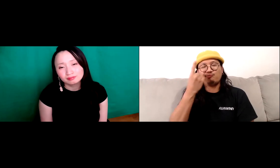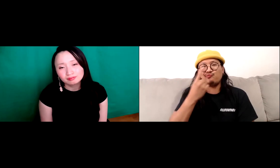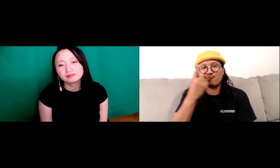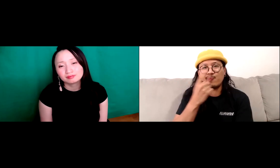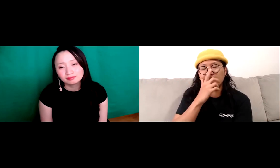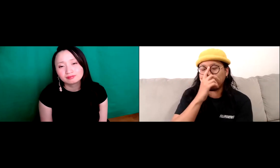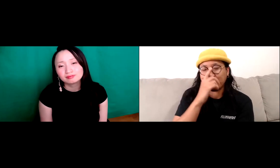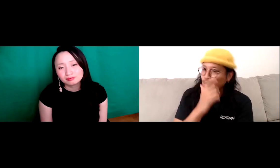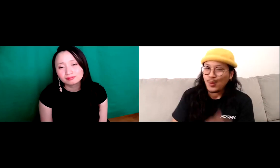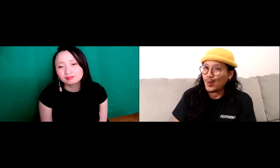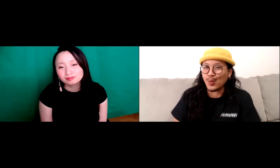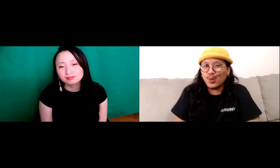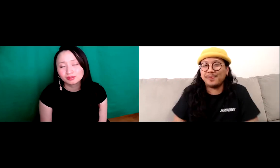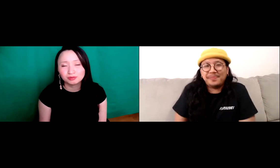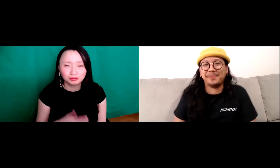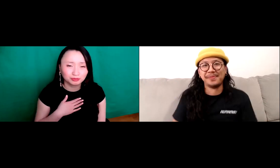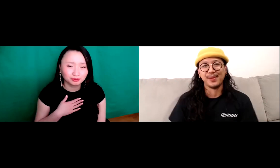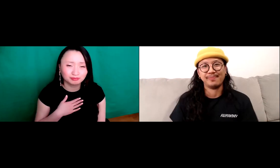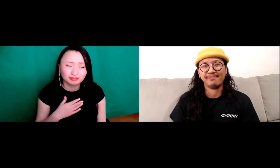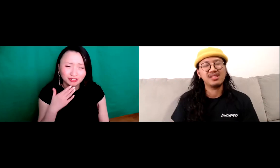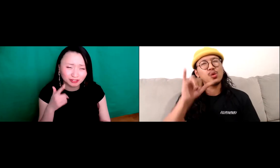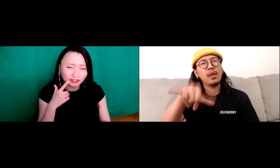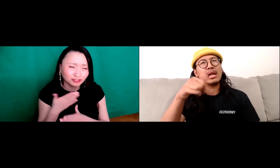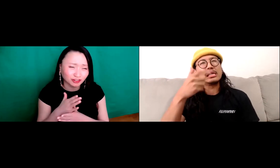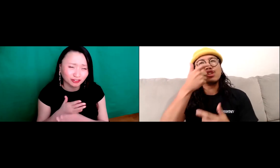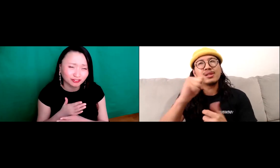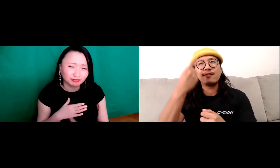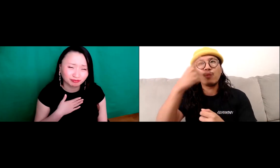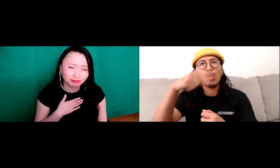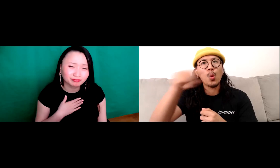We didn't even get to be with each other that often so that's something I thought of.